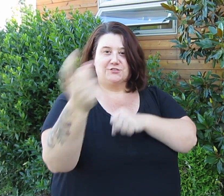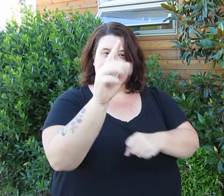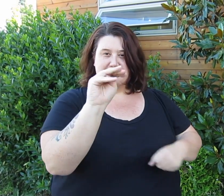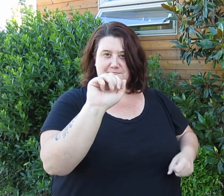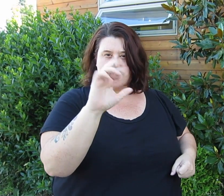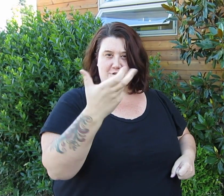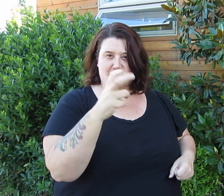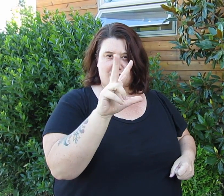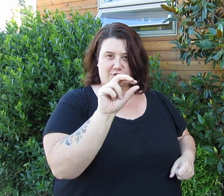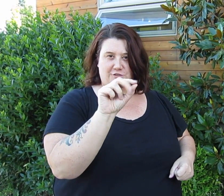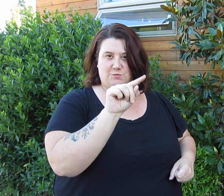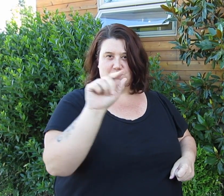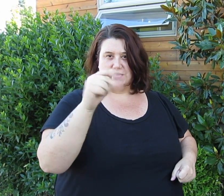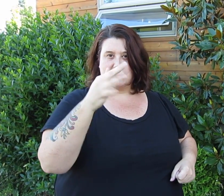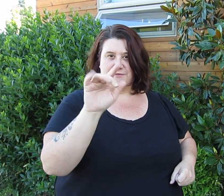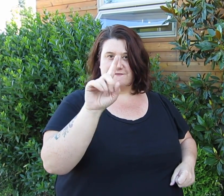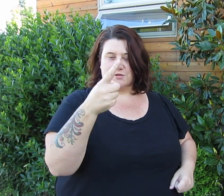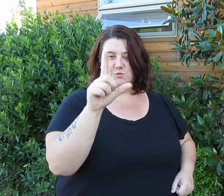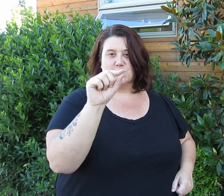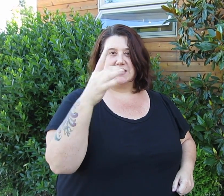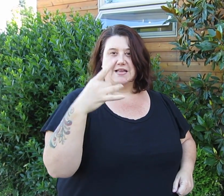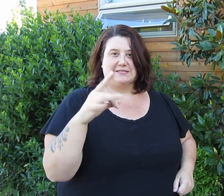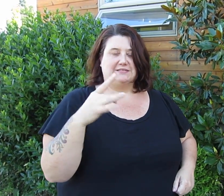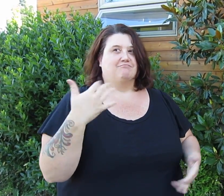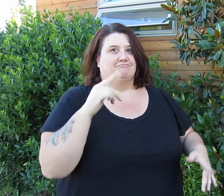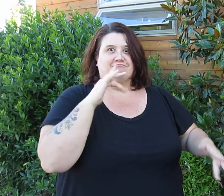March 30 - April 1, 2018.